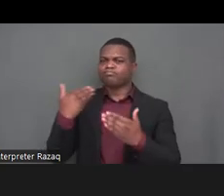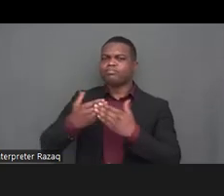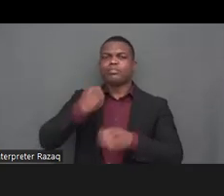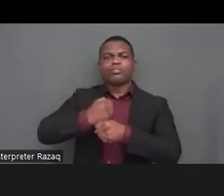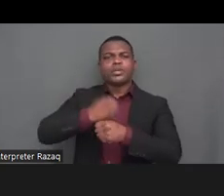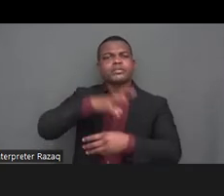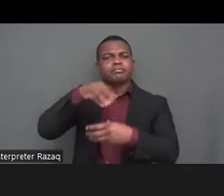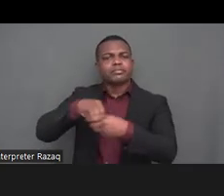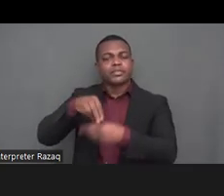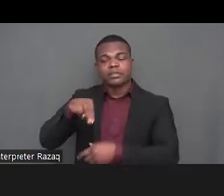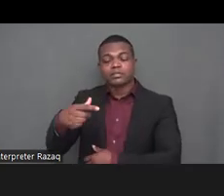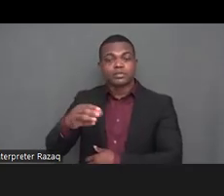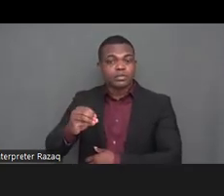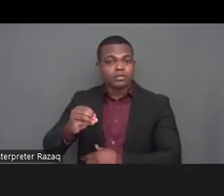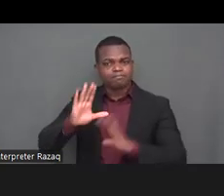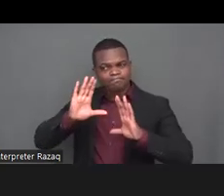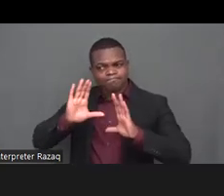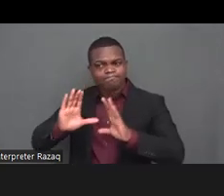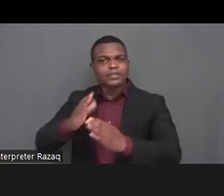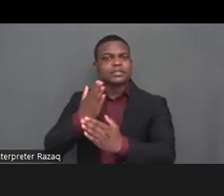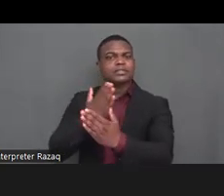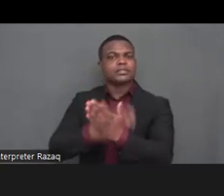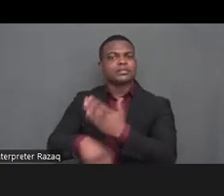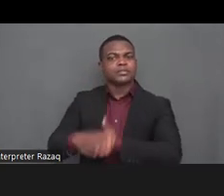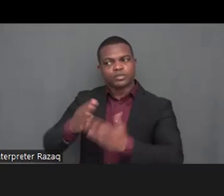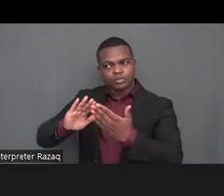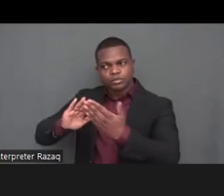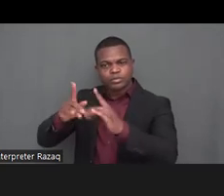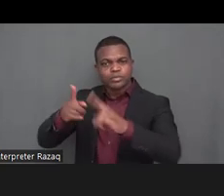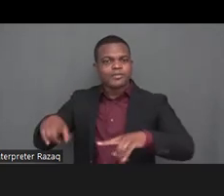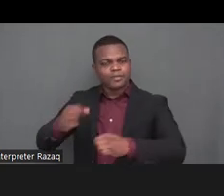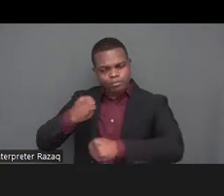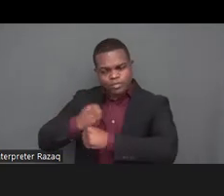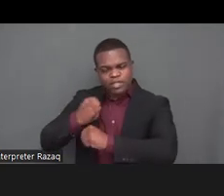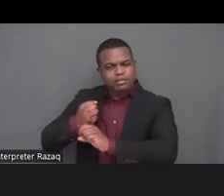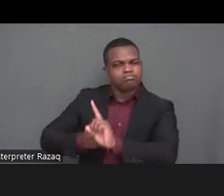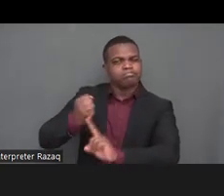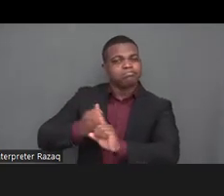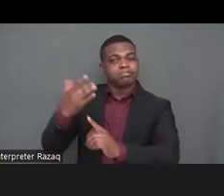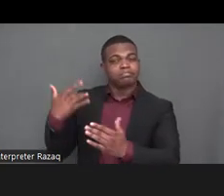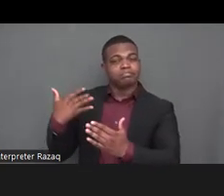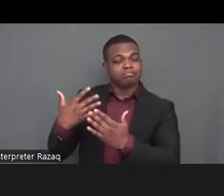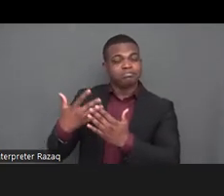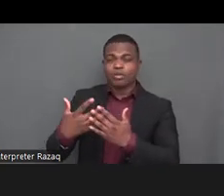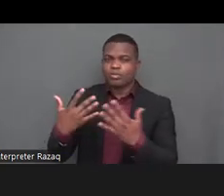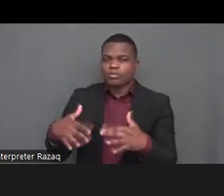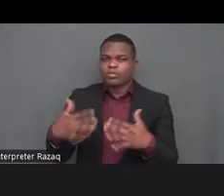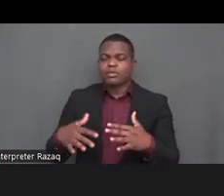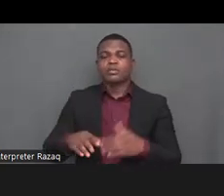involvement with international human rights work thank you so much to all um to all our